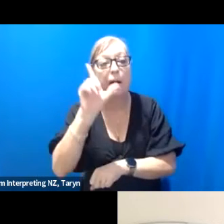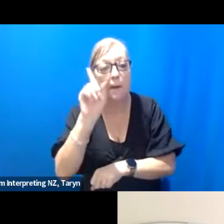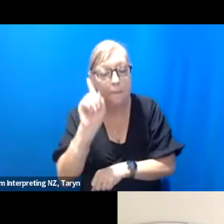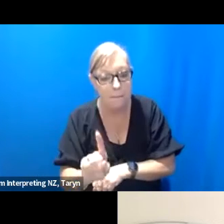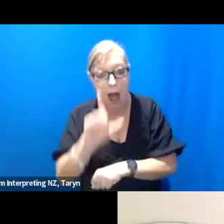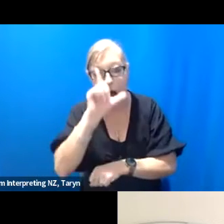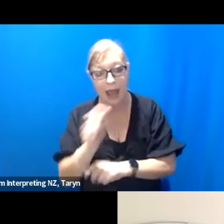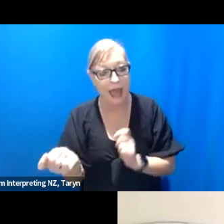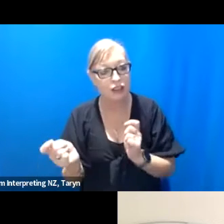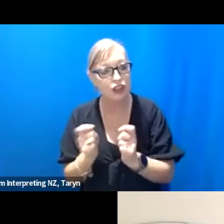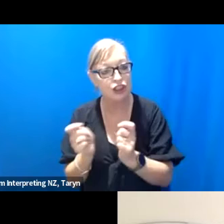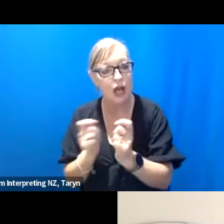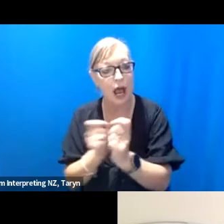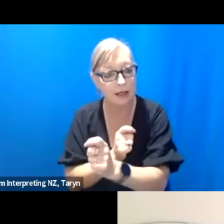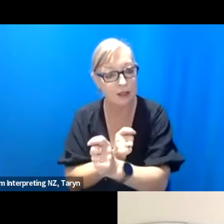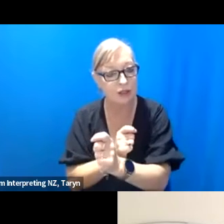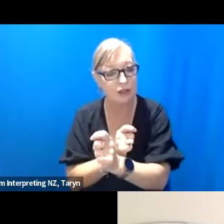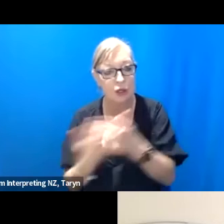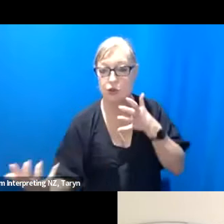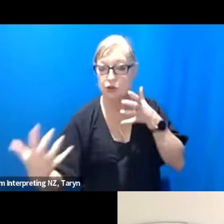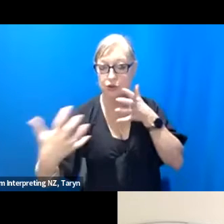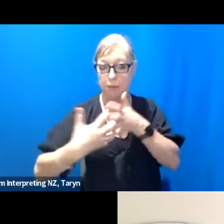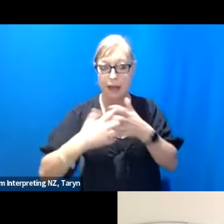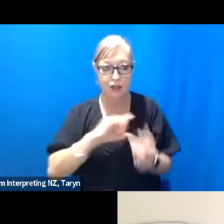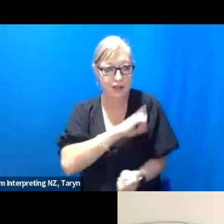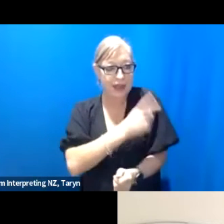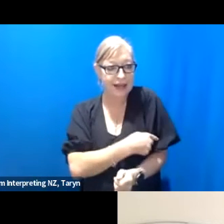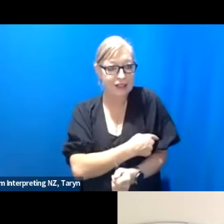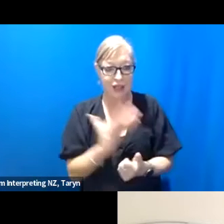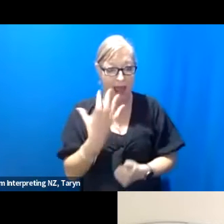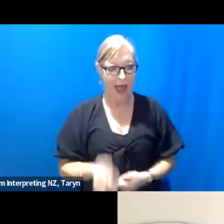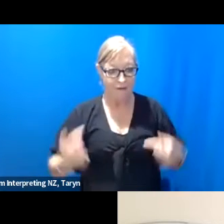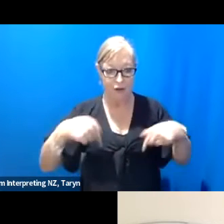to work with the energy that you have today, it's not got to look the same every night.